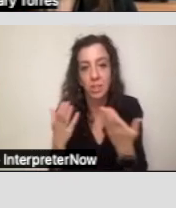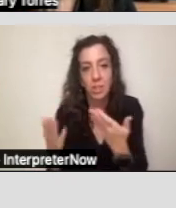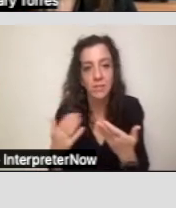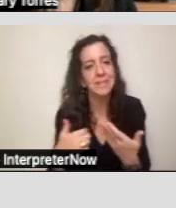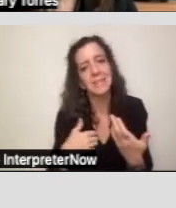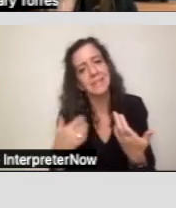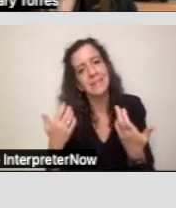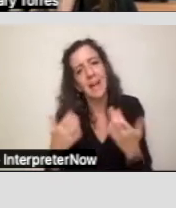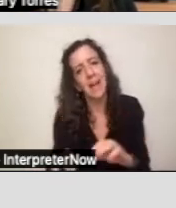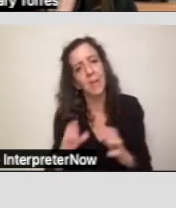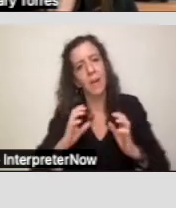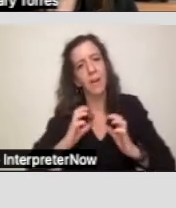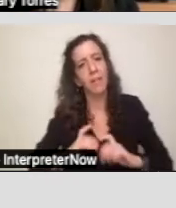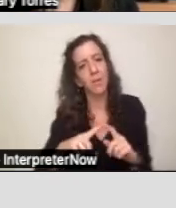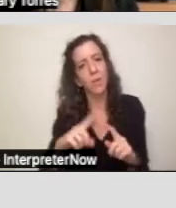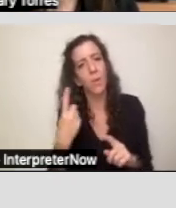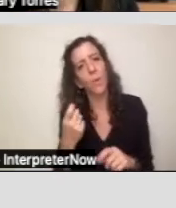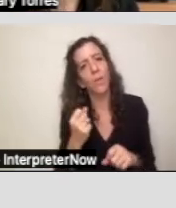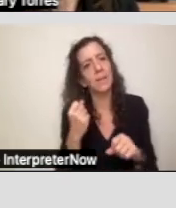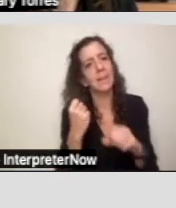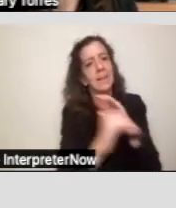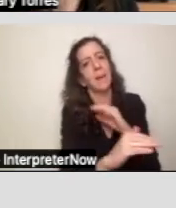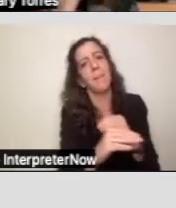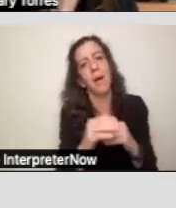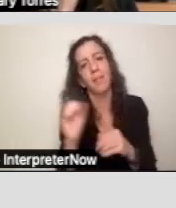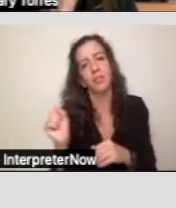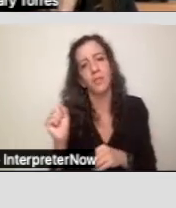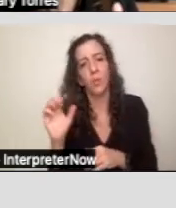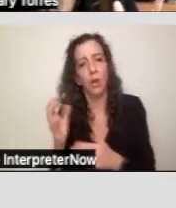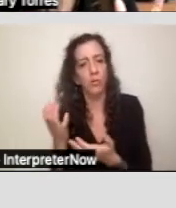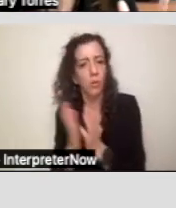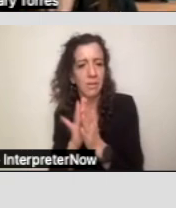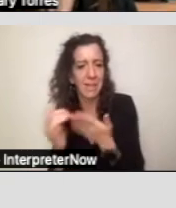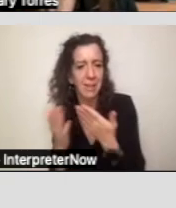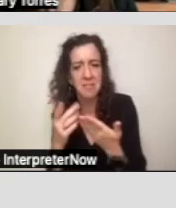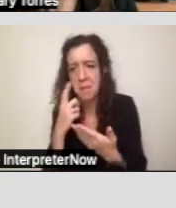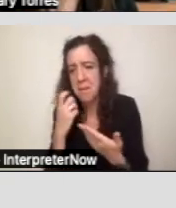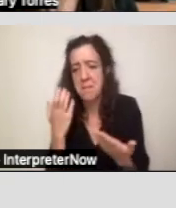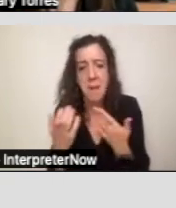to the service coordinator requesting the service, because it might get lost and then nothing is put in the IPP.